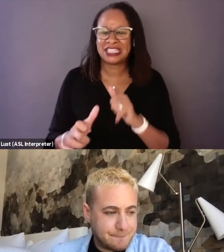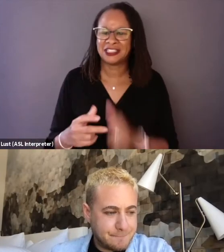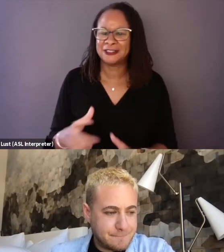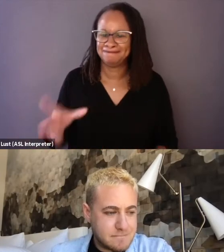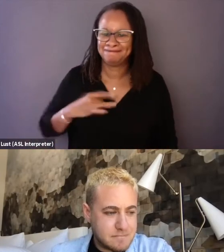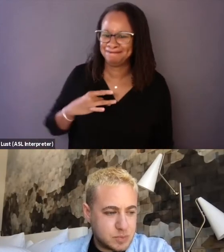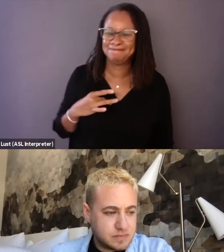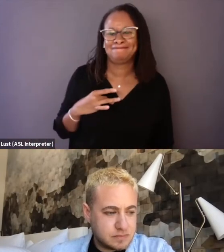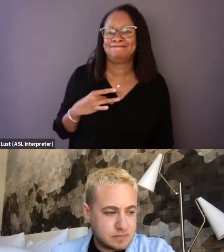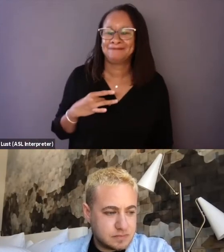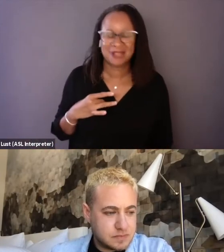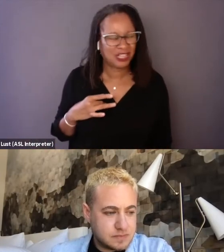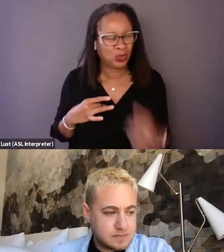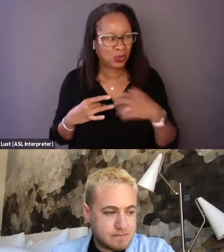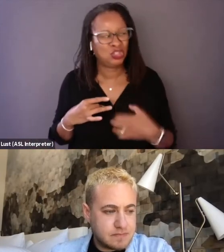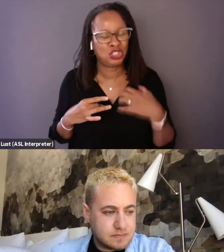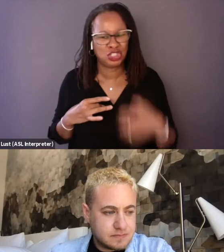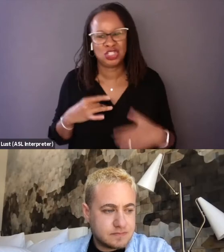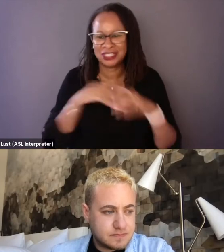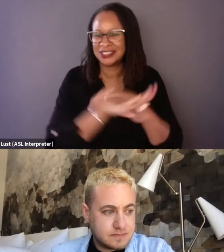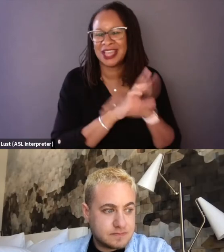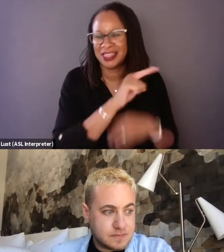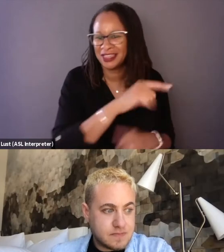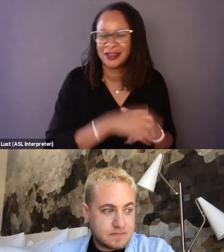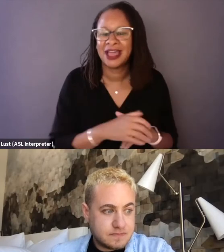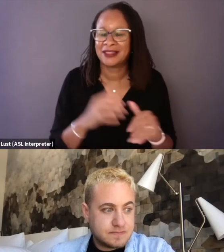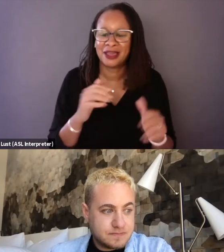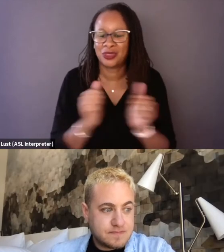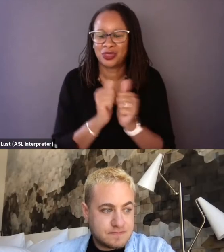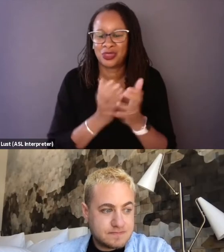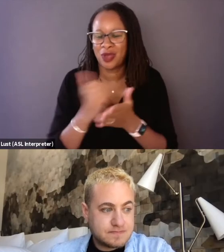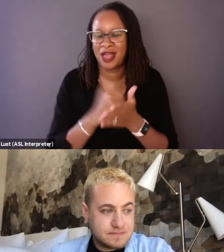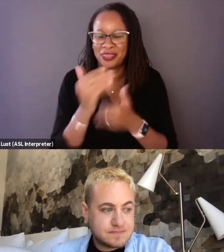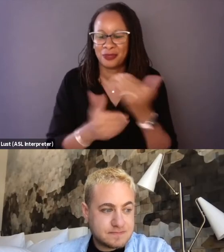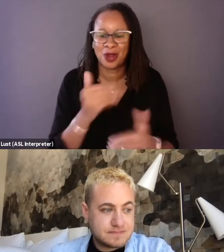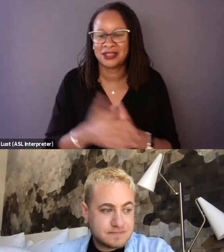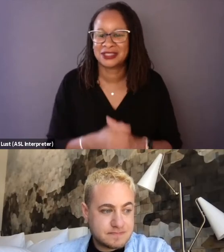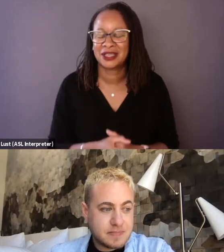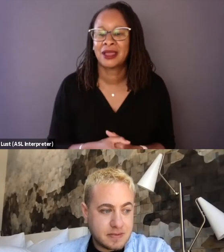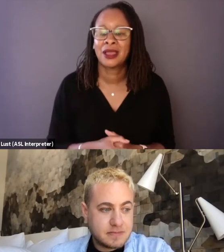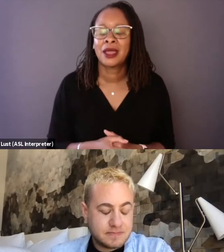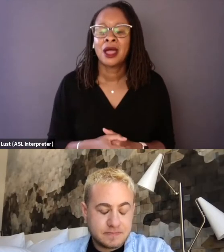throughout this entire process? We have a whole storyline that we shot